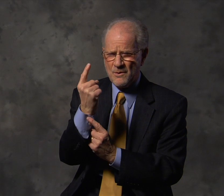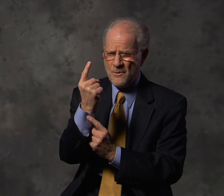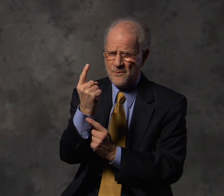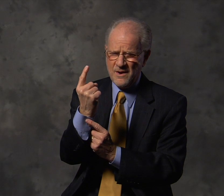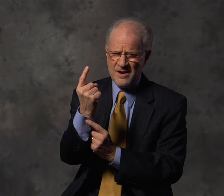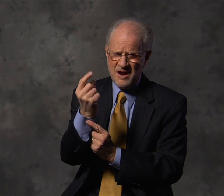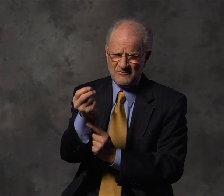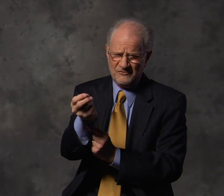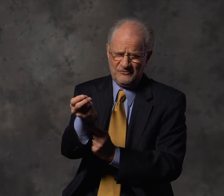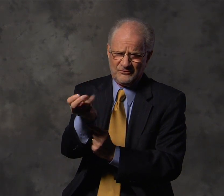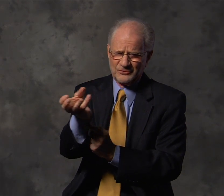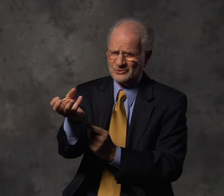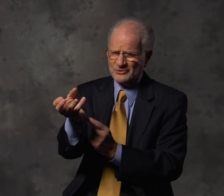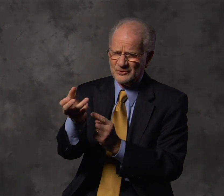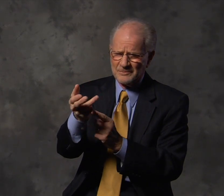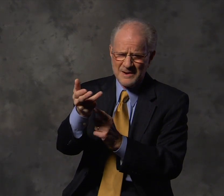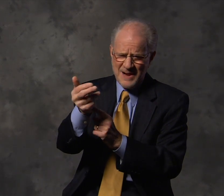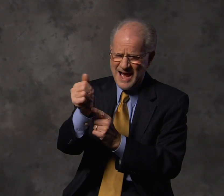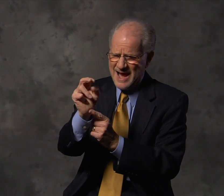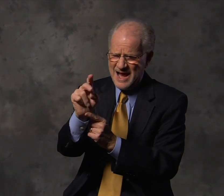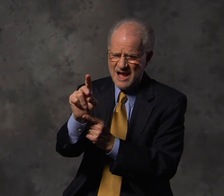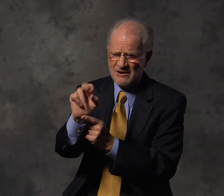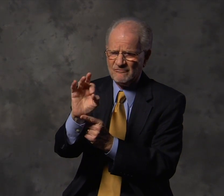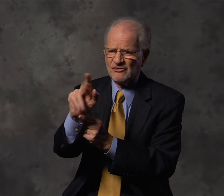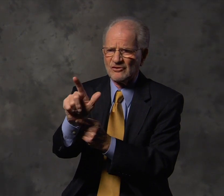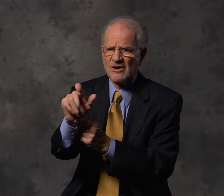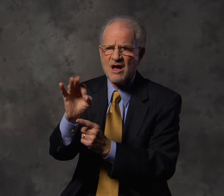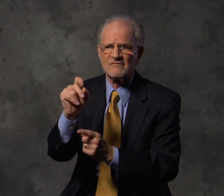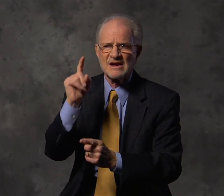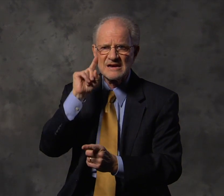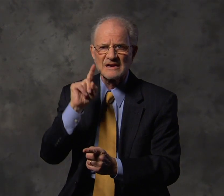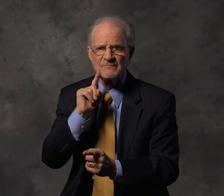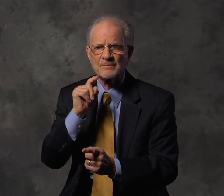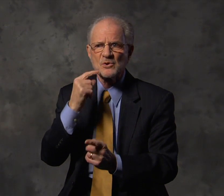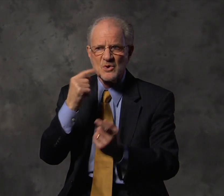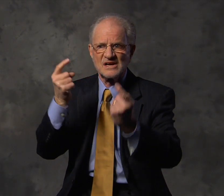hurwitz: paul is probably one of a few out of a handful of